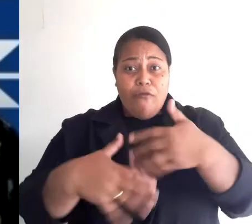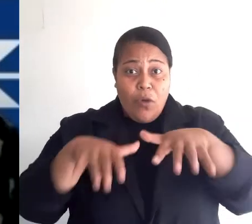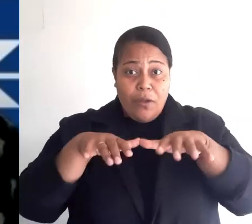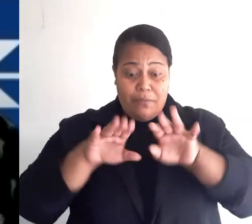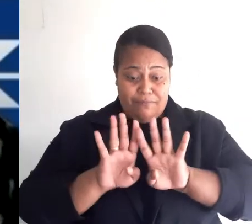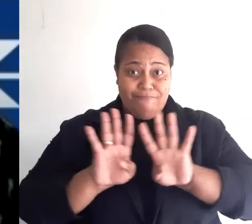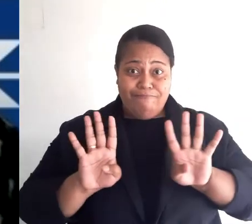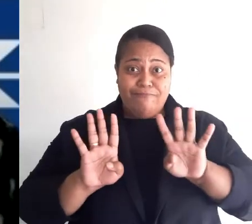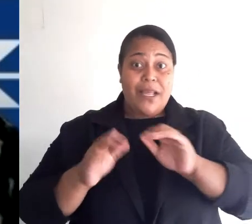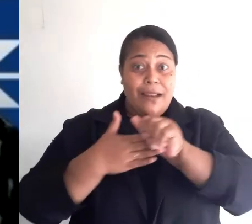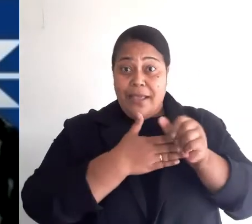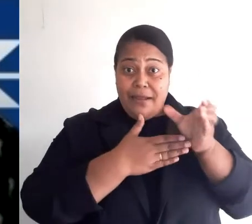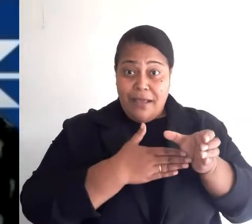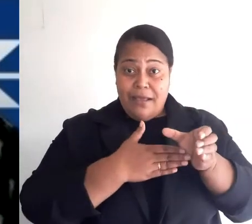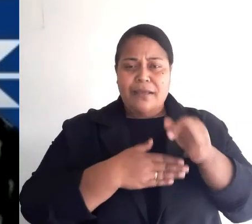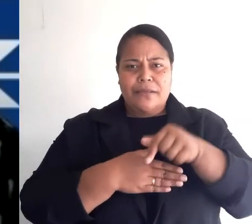through their Pacific Leaders Declaration on Gender Equality.